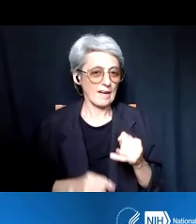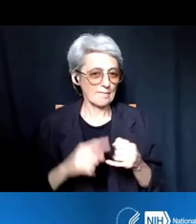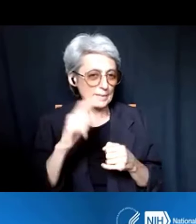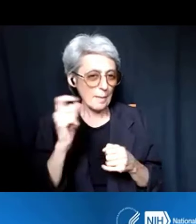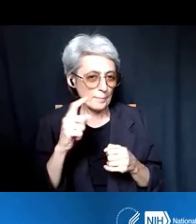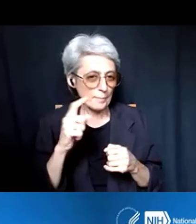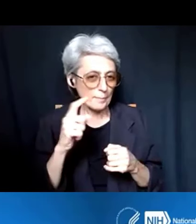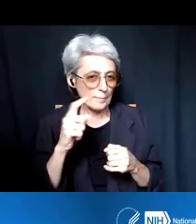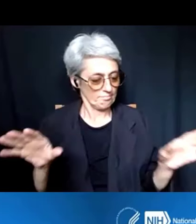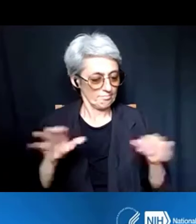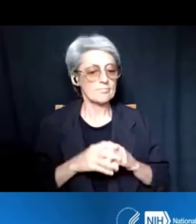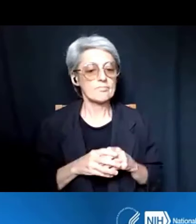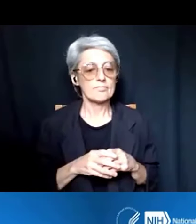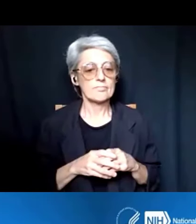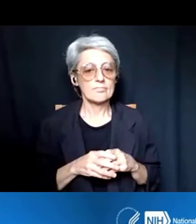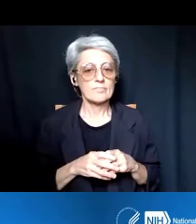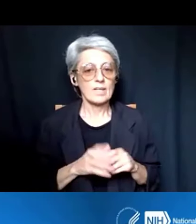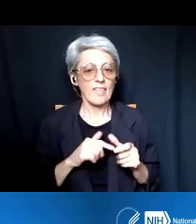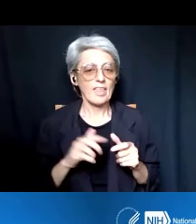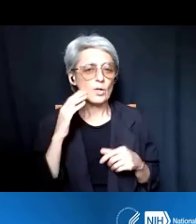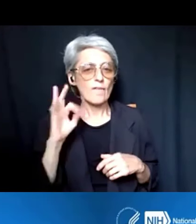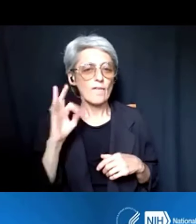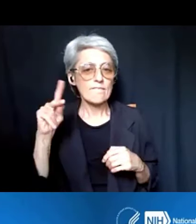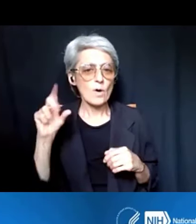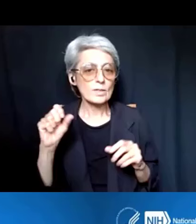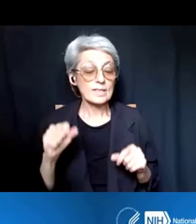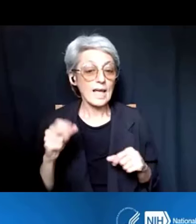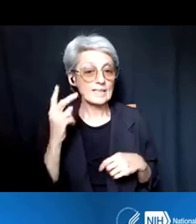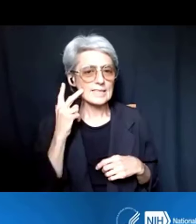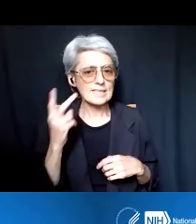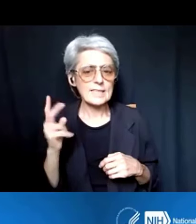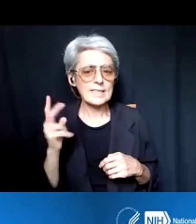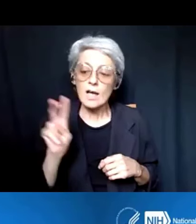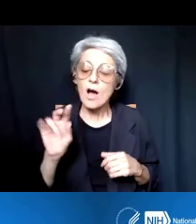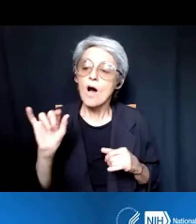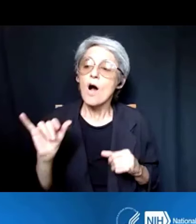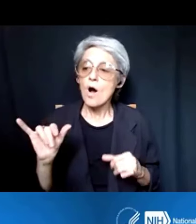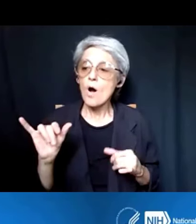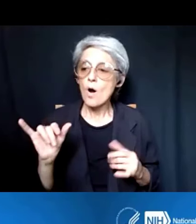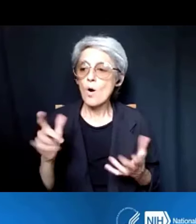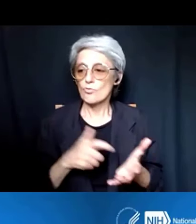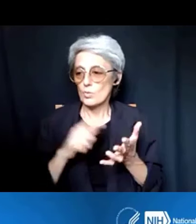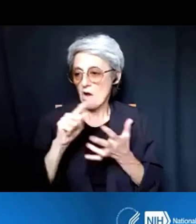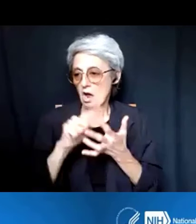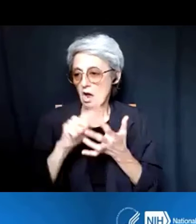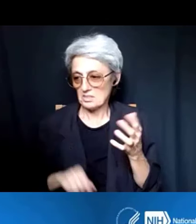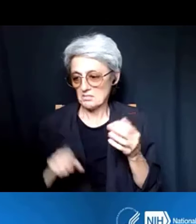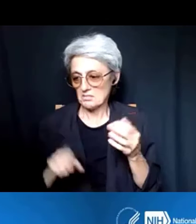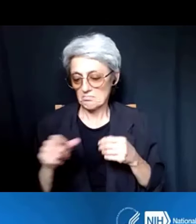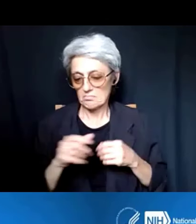so that folks can really get an indication of what is being required of them, and what are the changes,